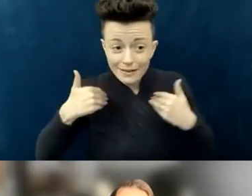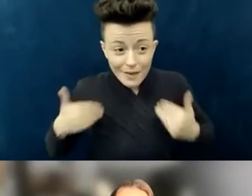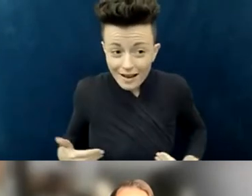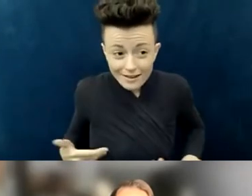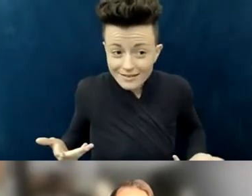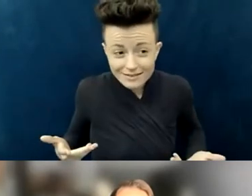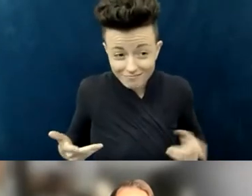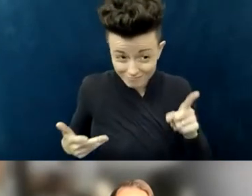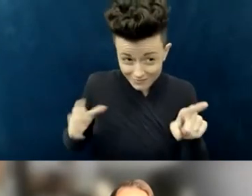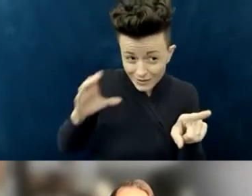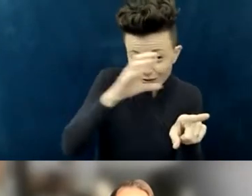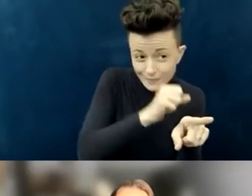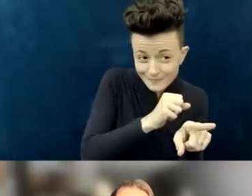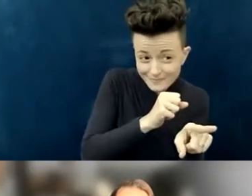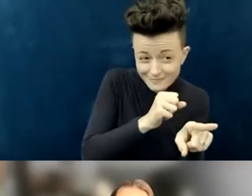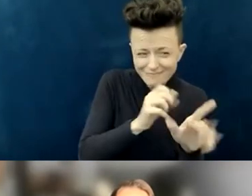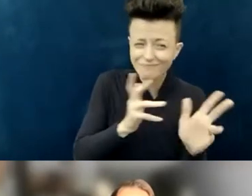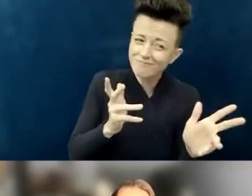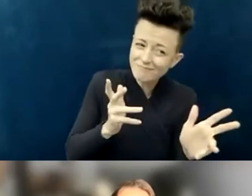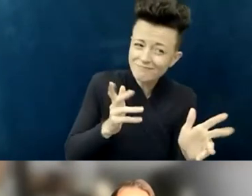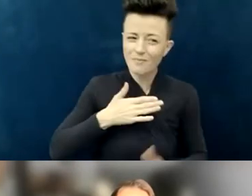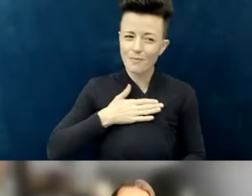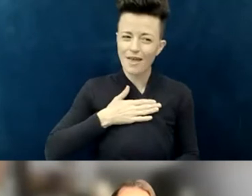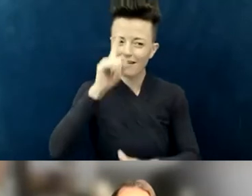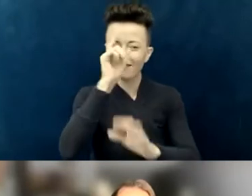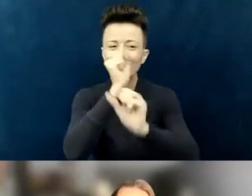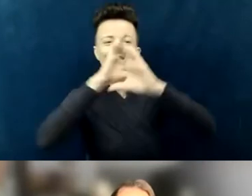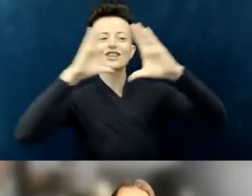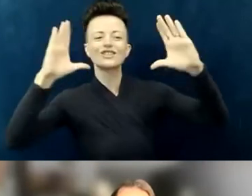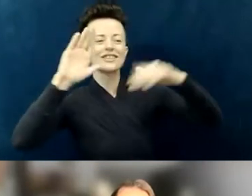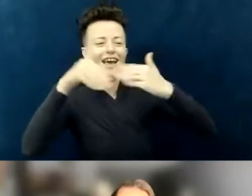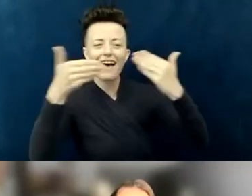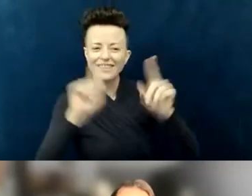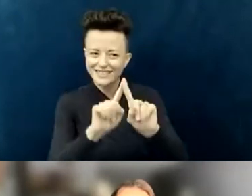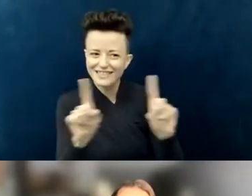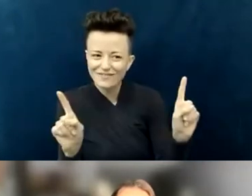I have an entirely different vision of heaven being a place where